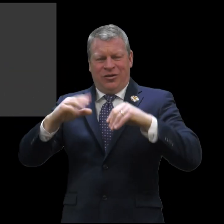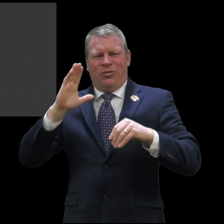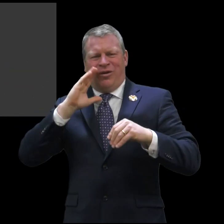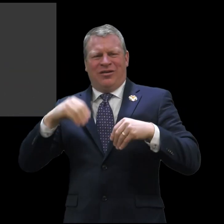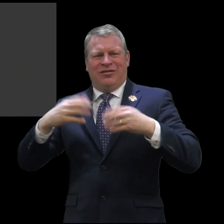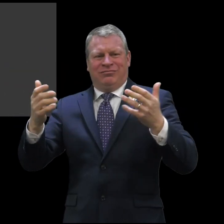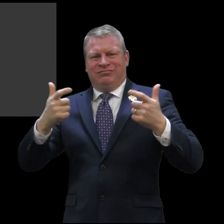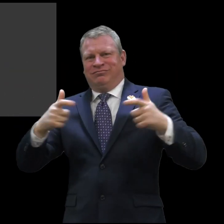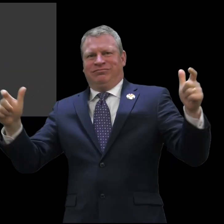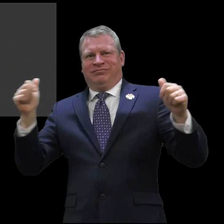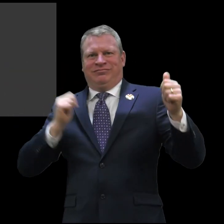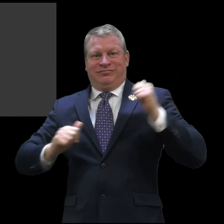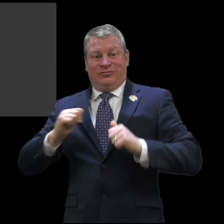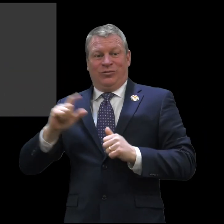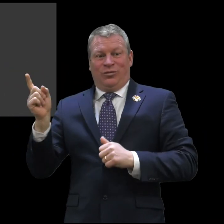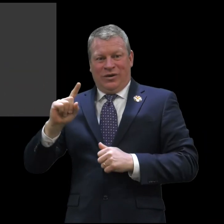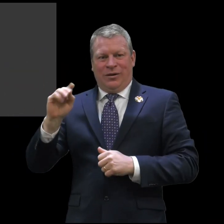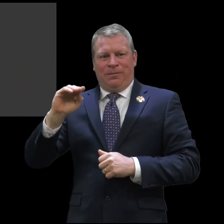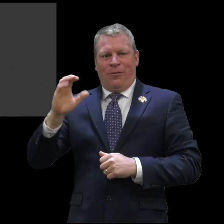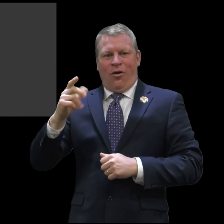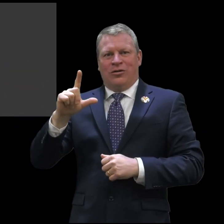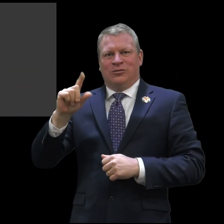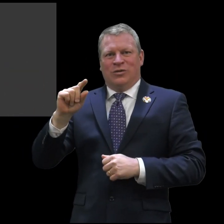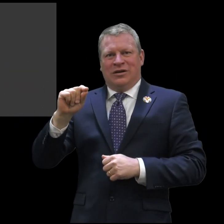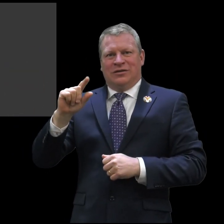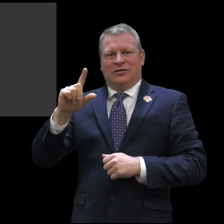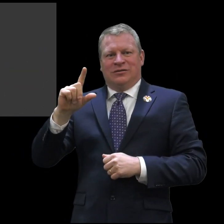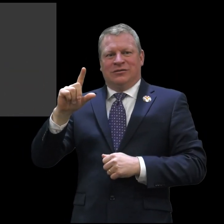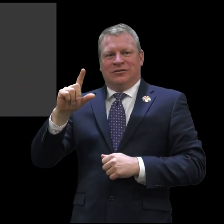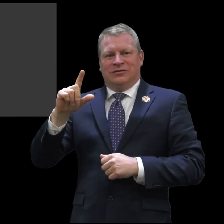participating in this program alongside students from other schools and they